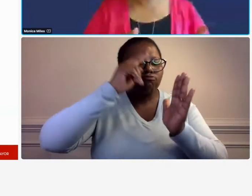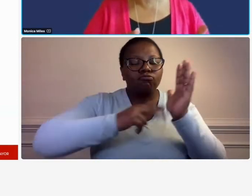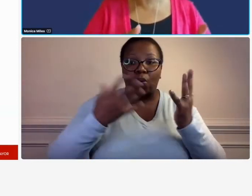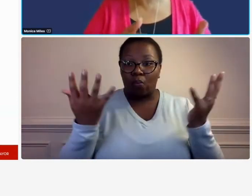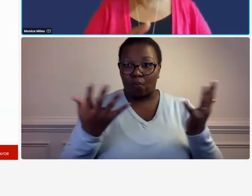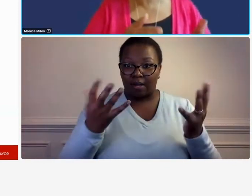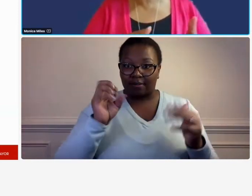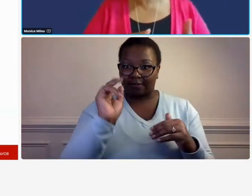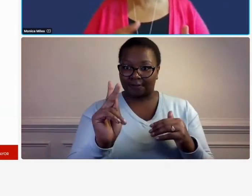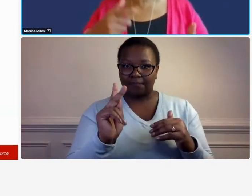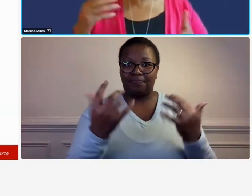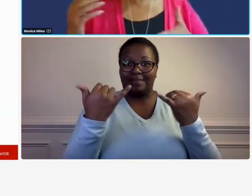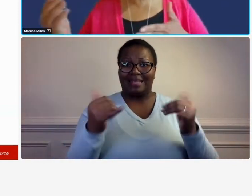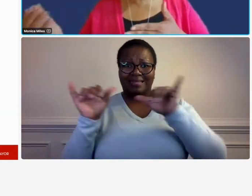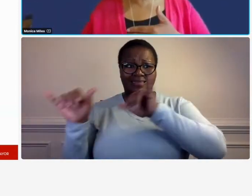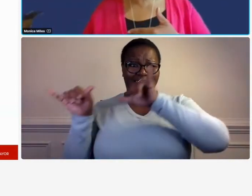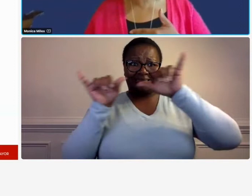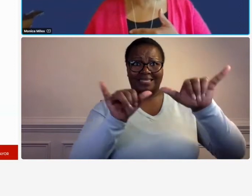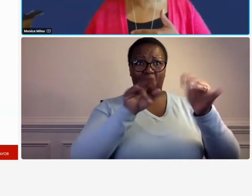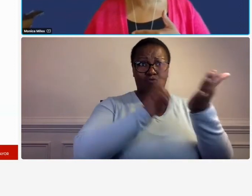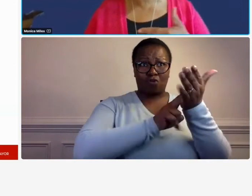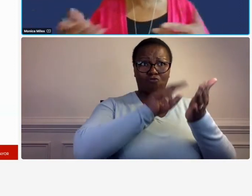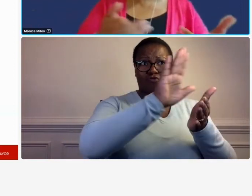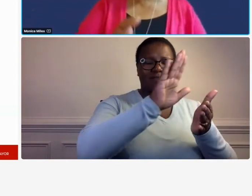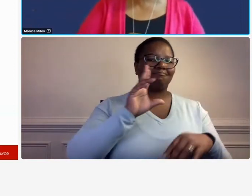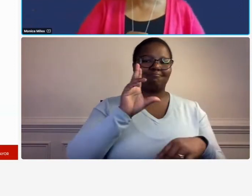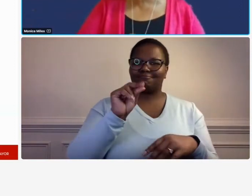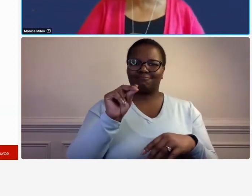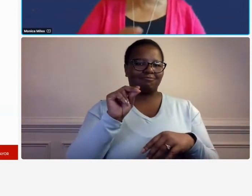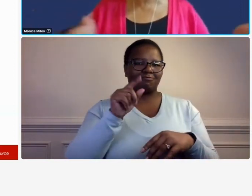to be identical that's what in what's in your current contract because i took this contract from